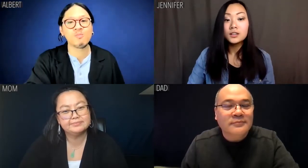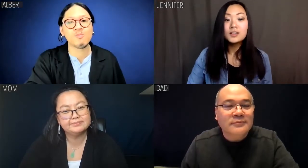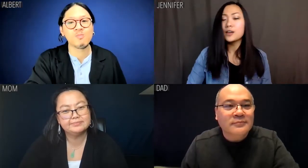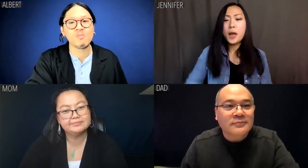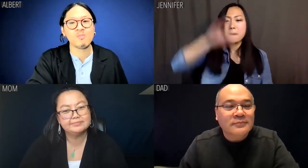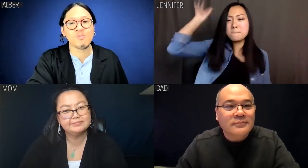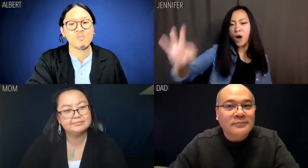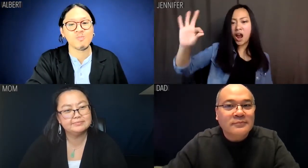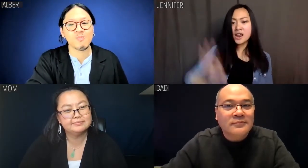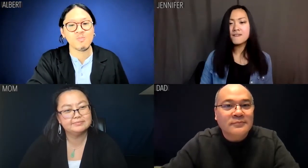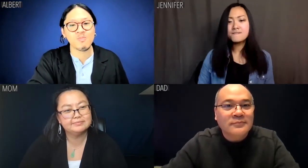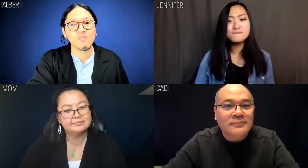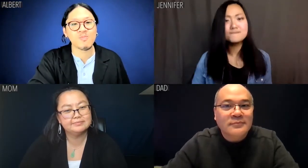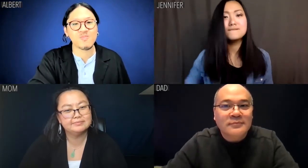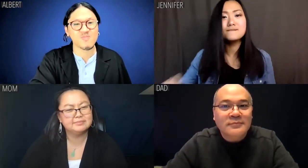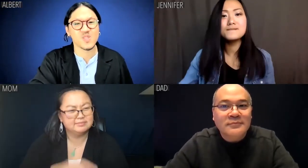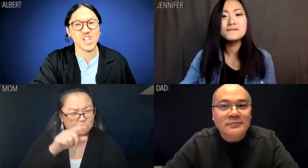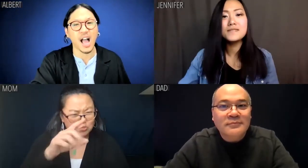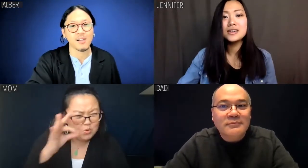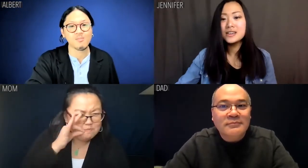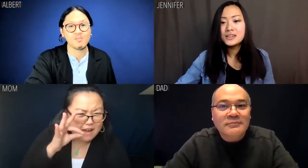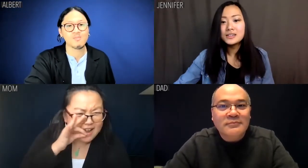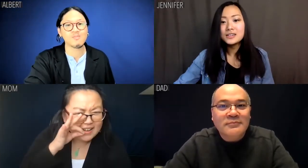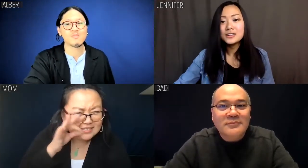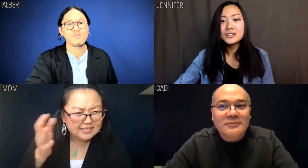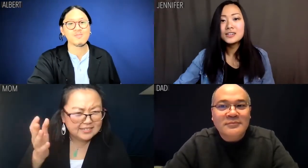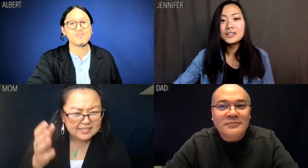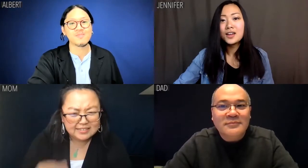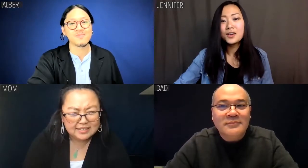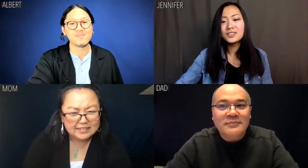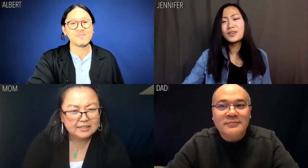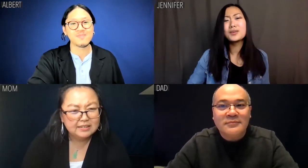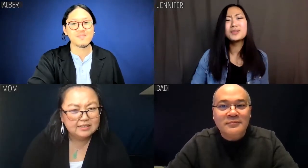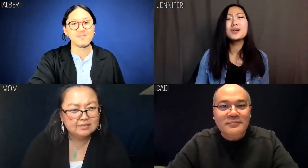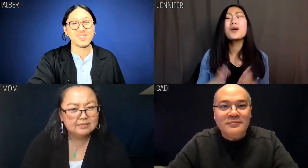Jennifer: I'm on it! Mom: What are you on exactly?